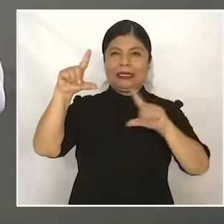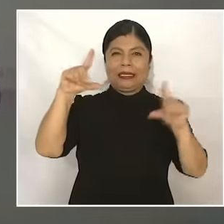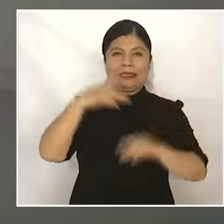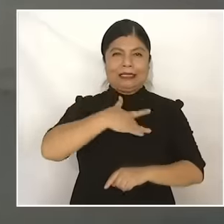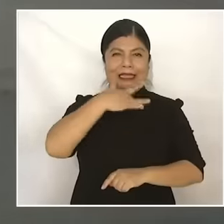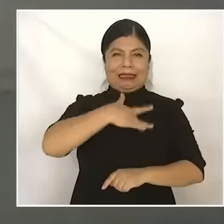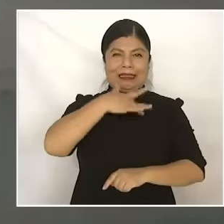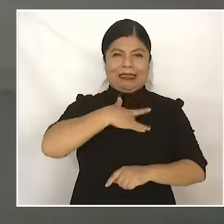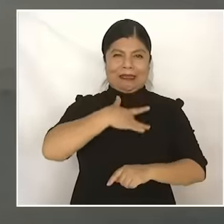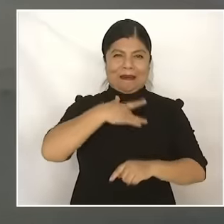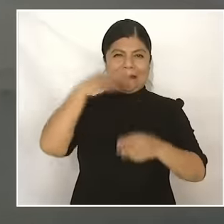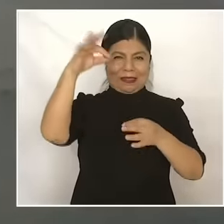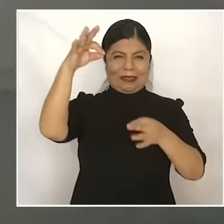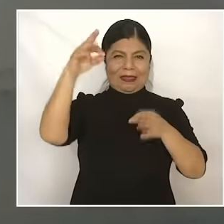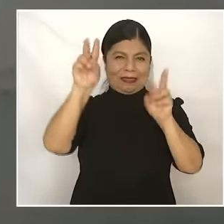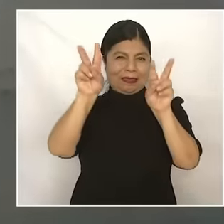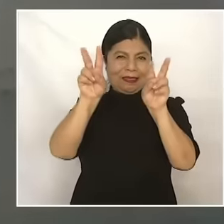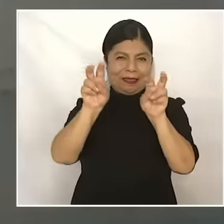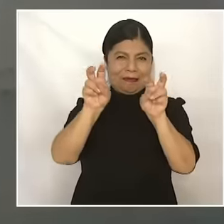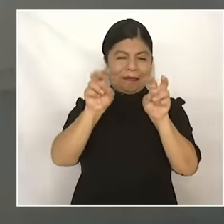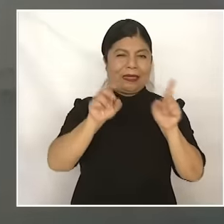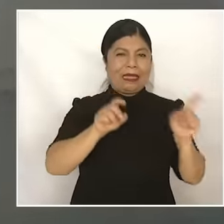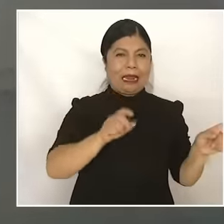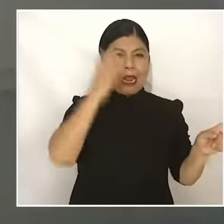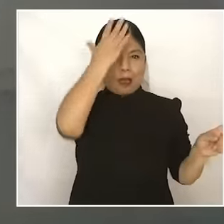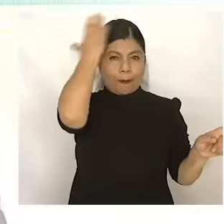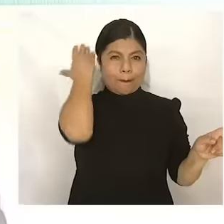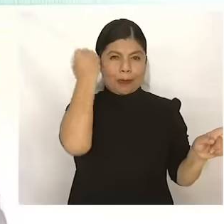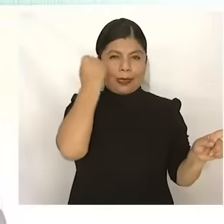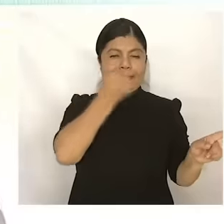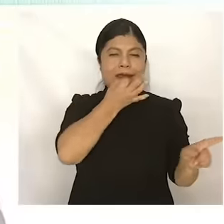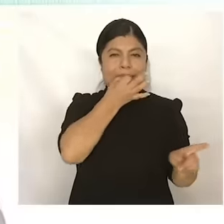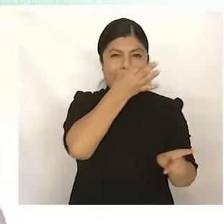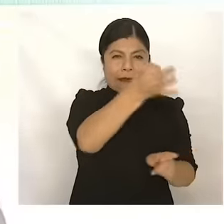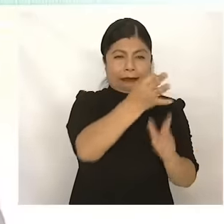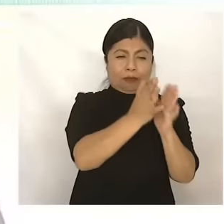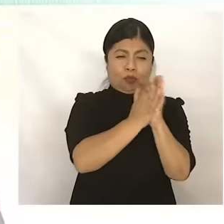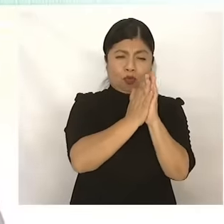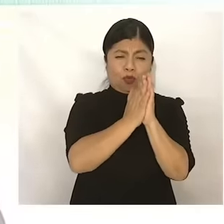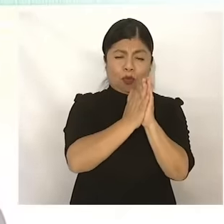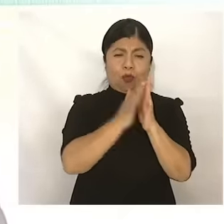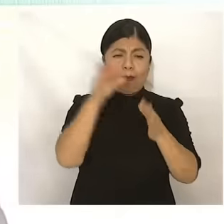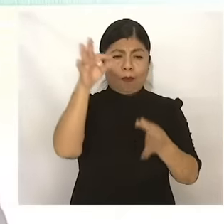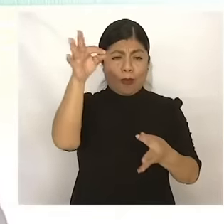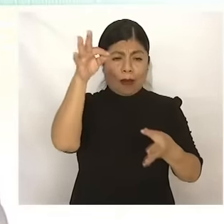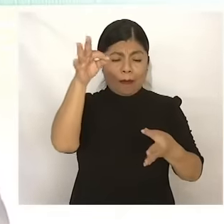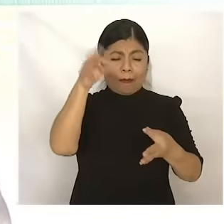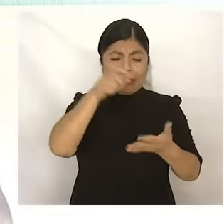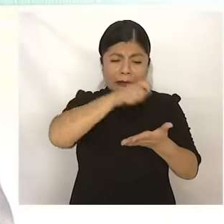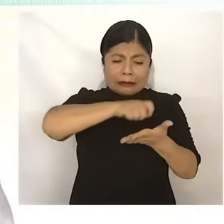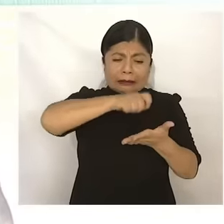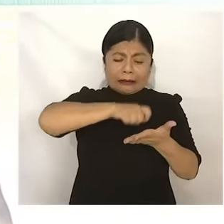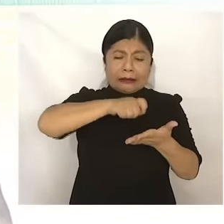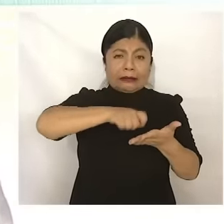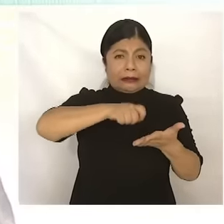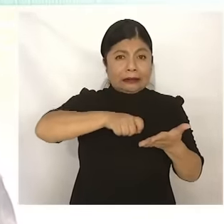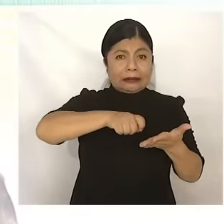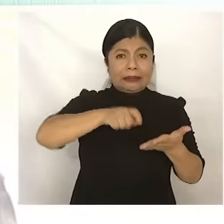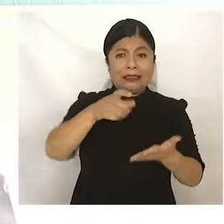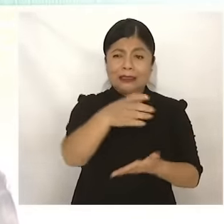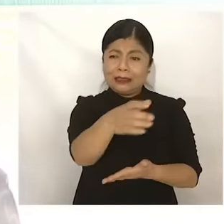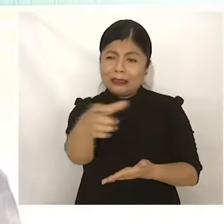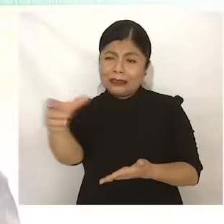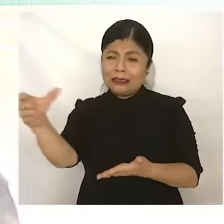Morelos, scribe, said that the salary of the Laborer should be raised, that poverty and opulence should be moderated,